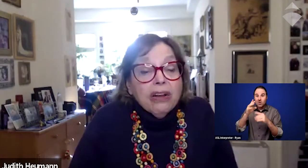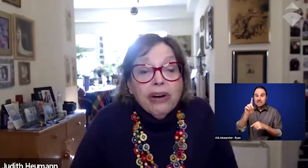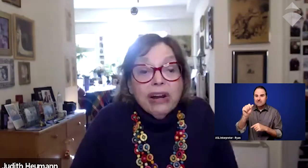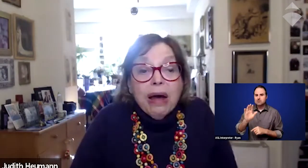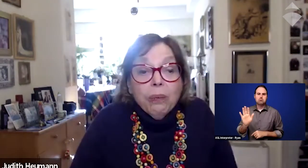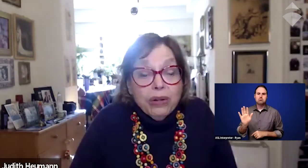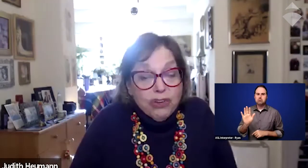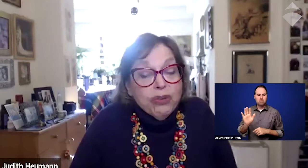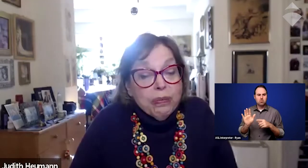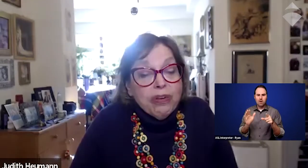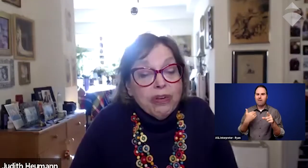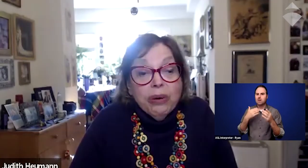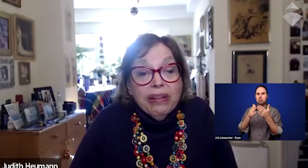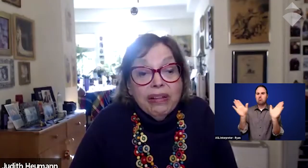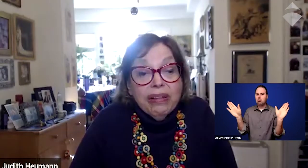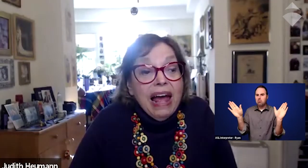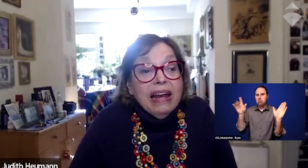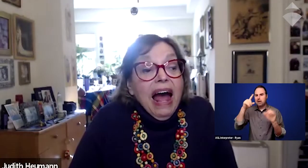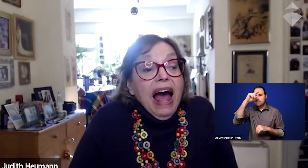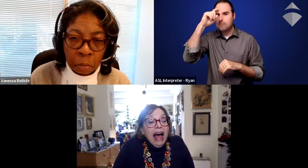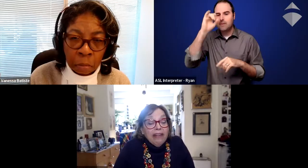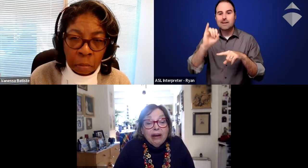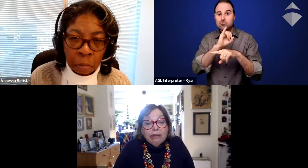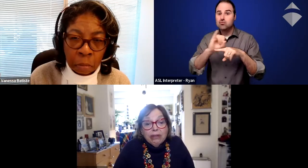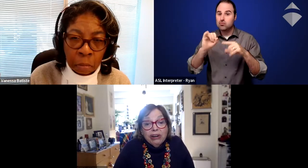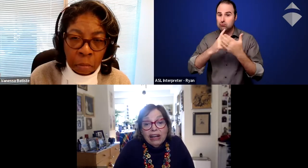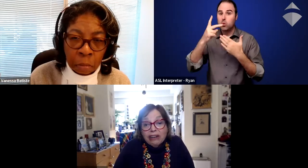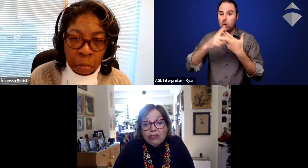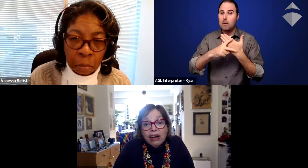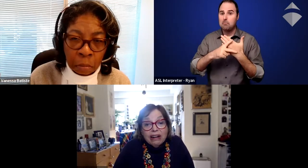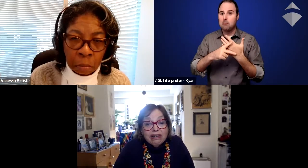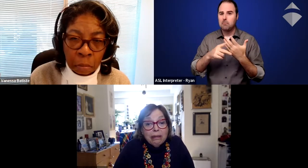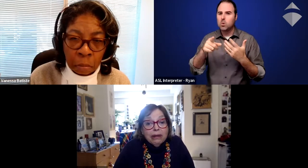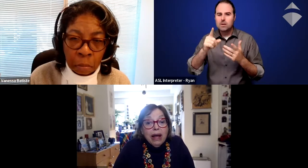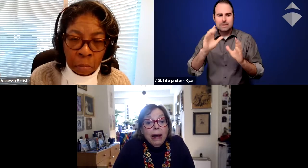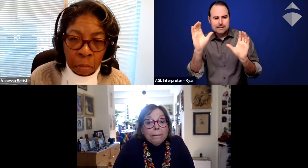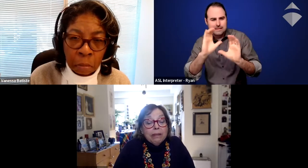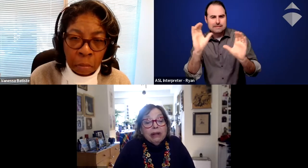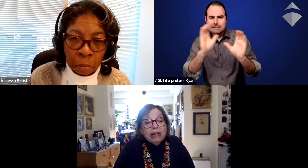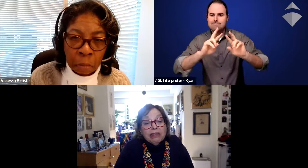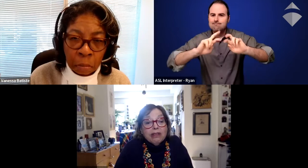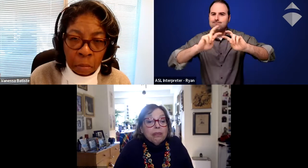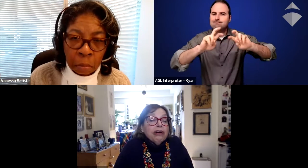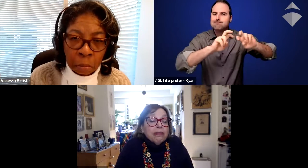learning about which groups are doing that and how they are recruiting and integrating disabled people into those programs,